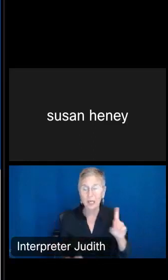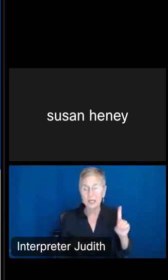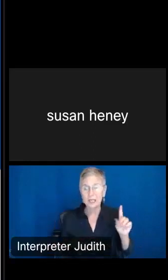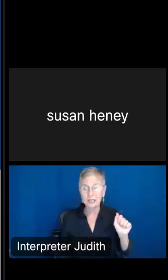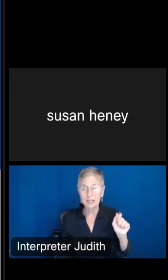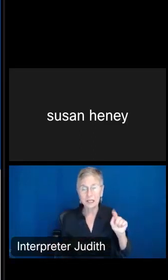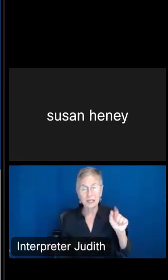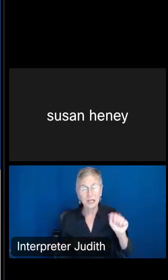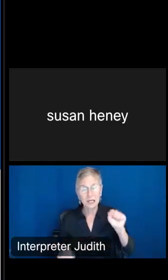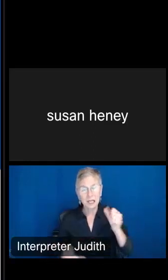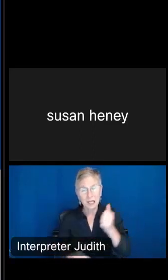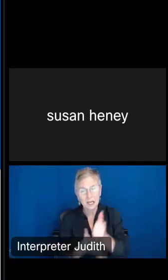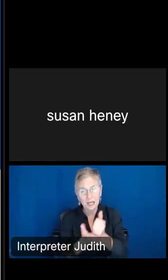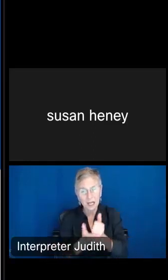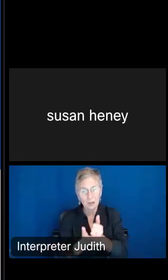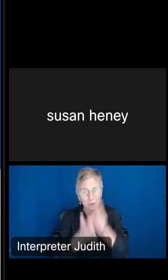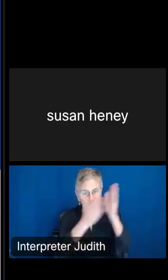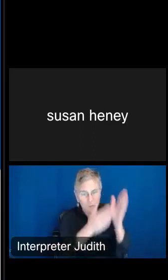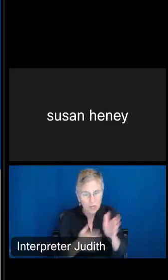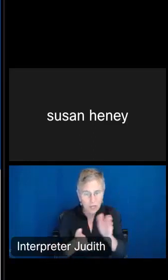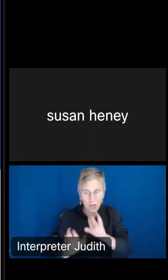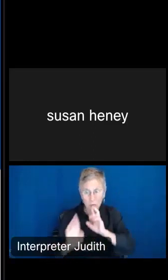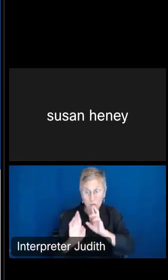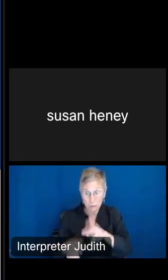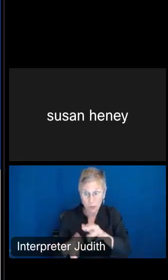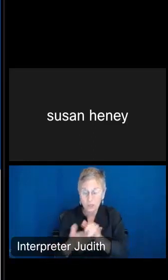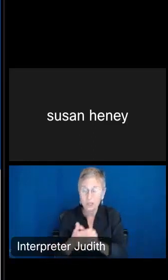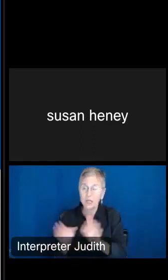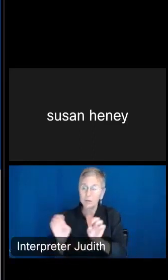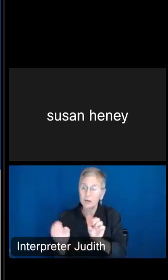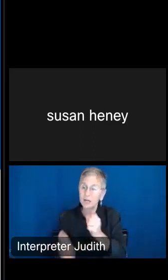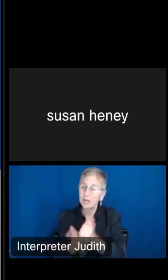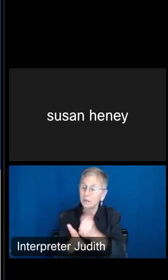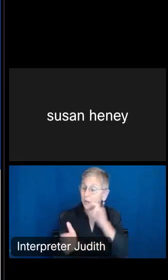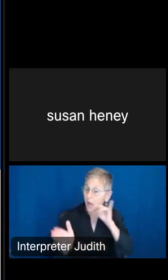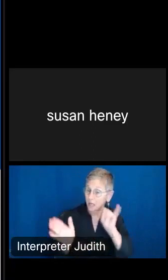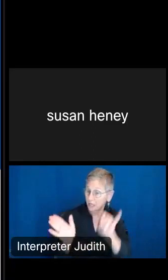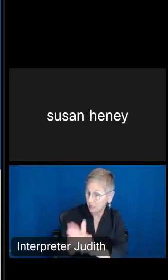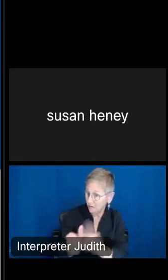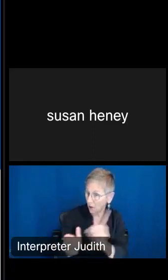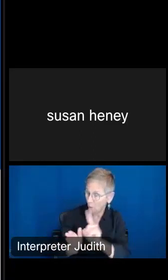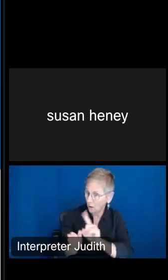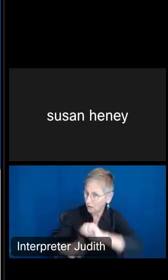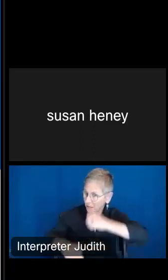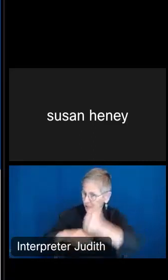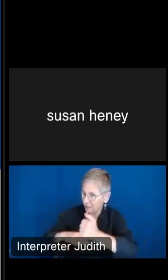respond to the emergency and can help you identify where to set up shelters, who can